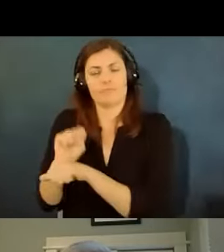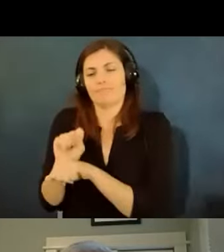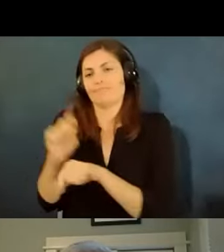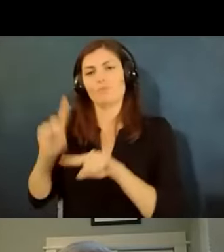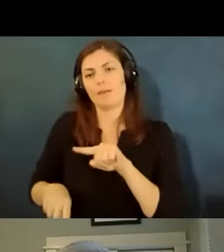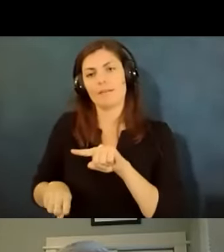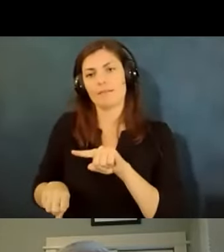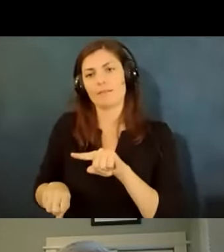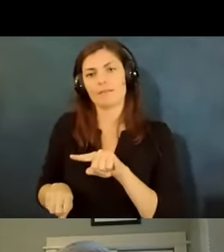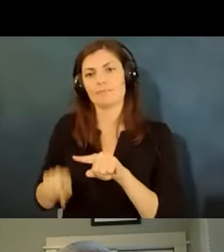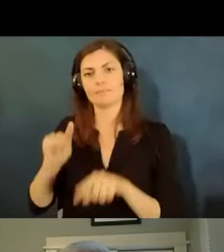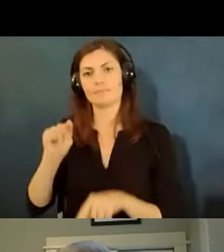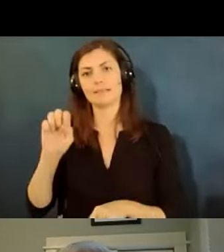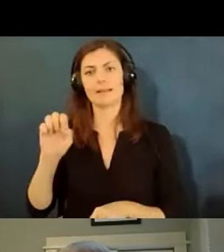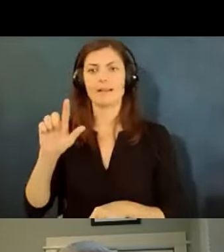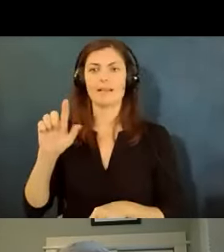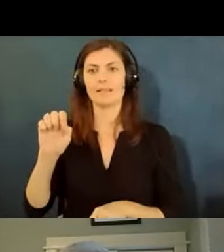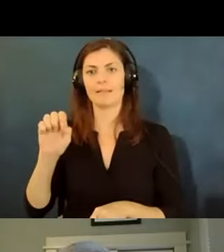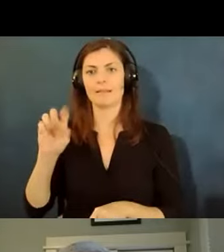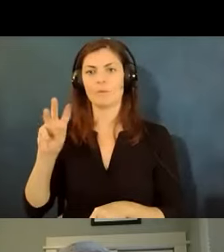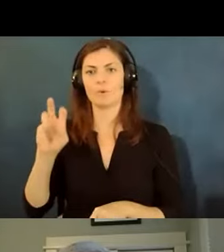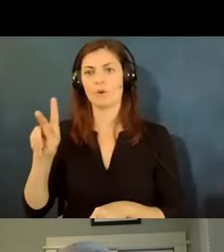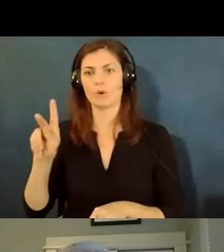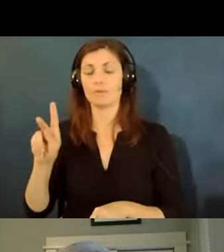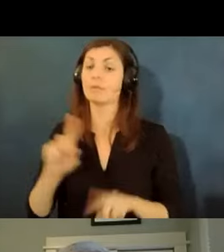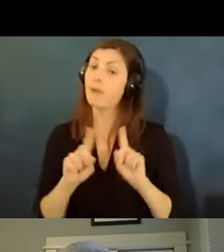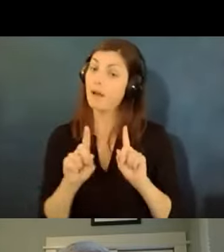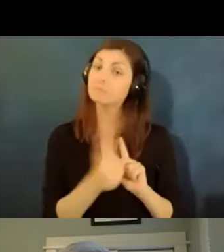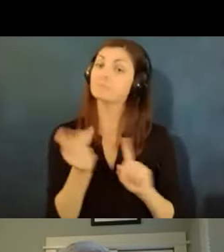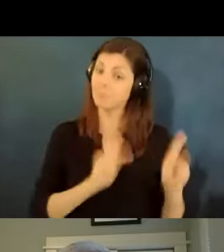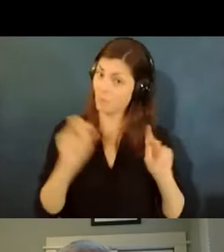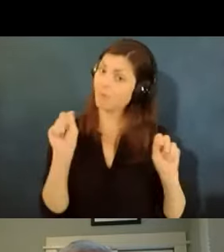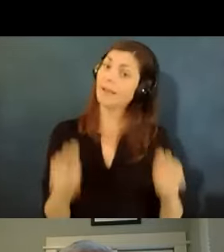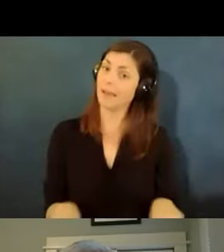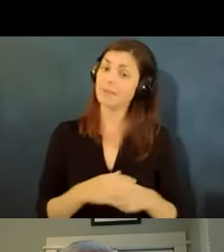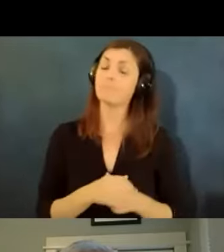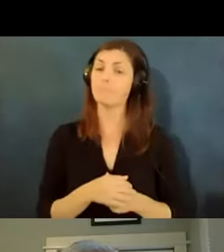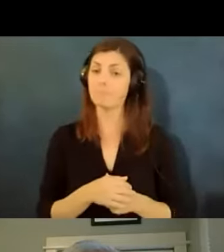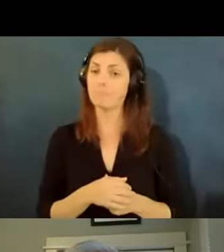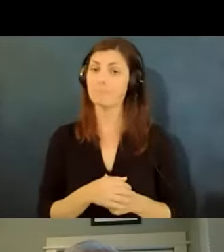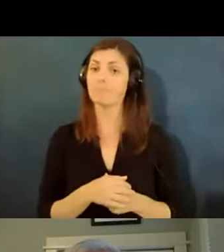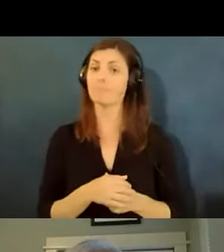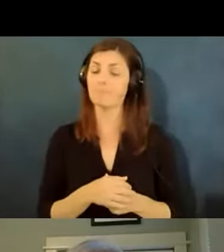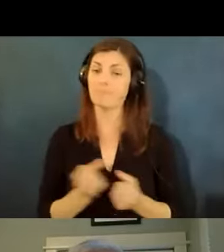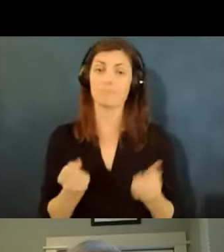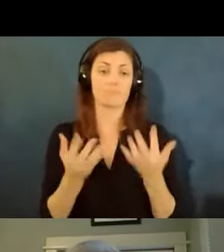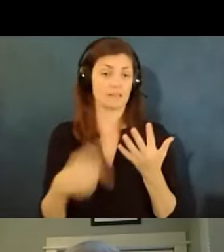a lot of other people have uh been teleworking now uh and many of them were forced to do it